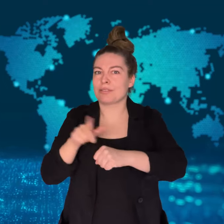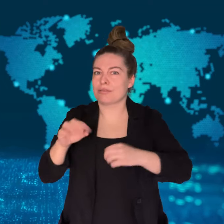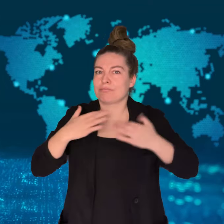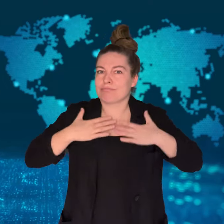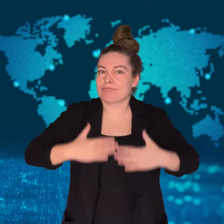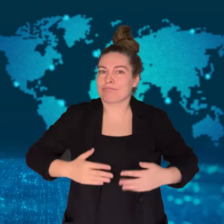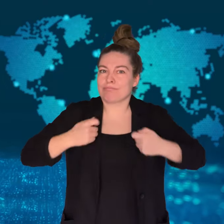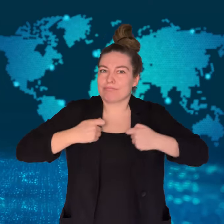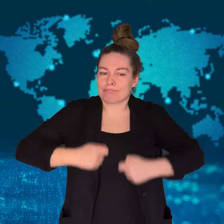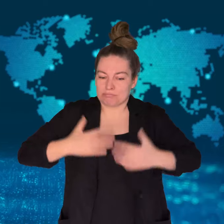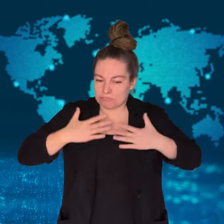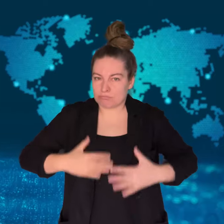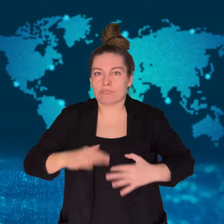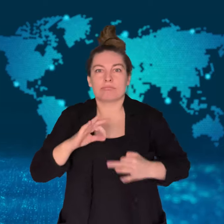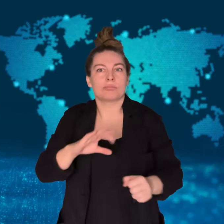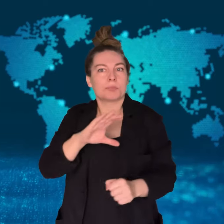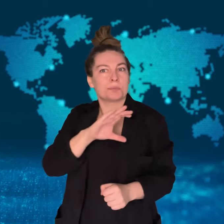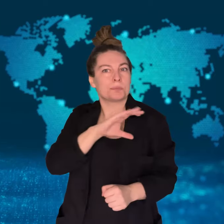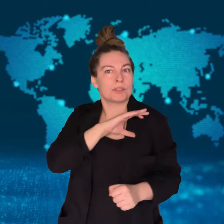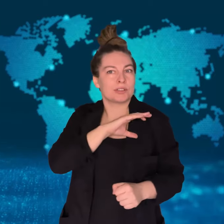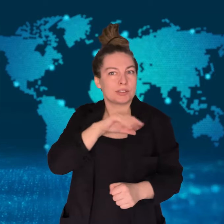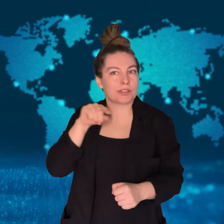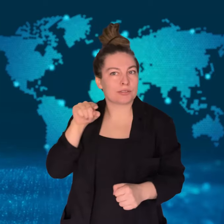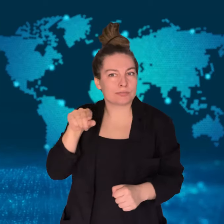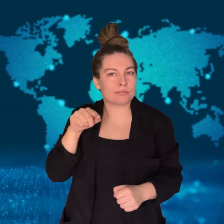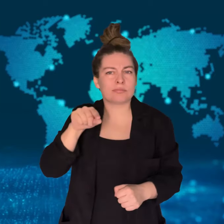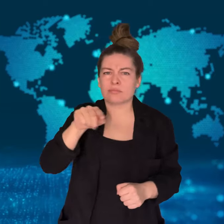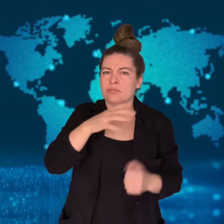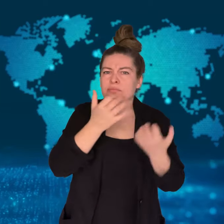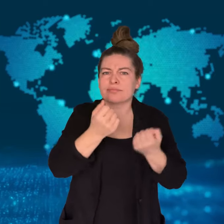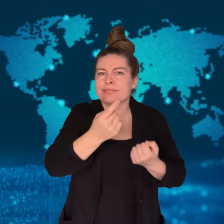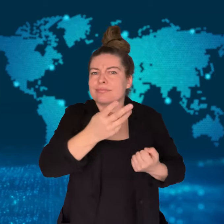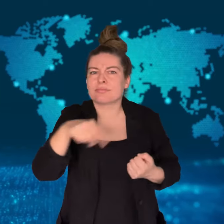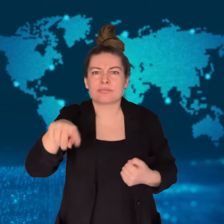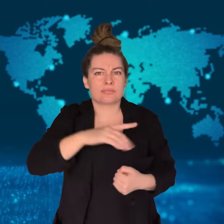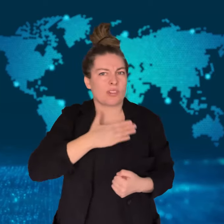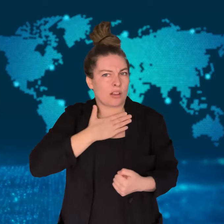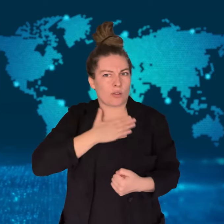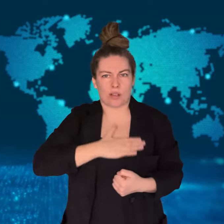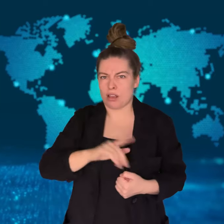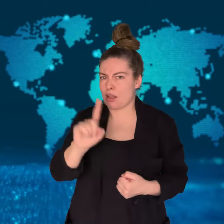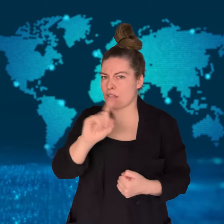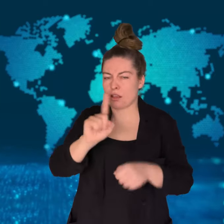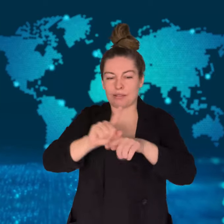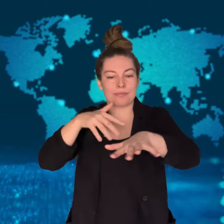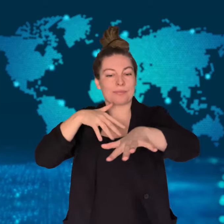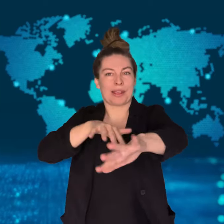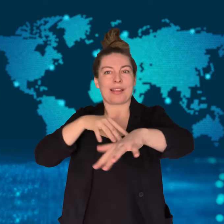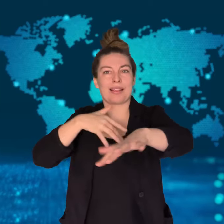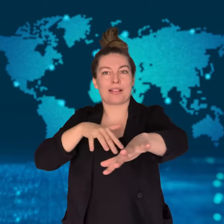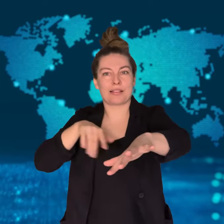though they've done that for 20 years, but finally agreed they could